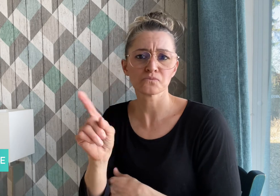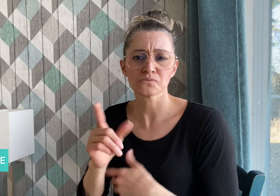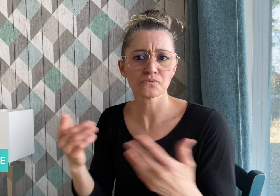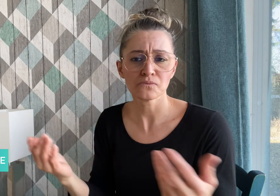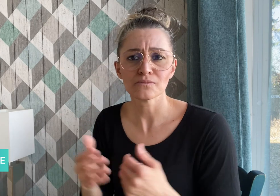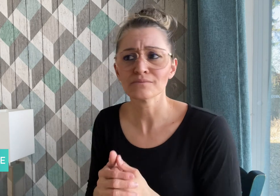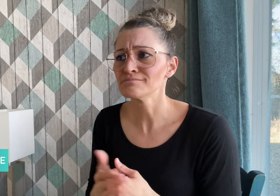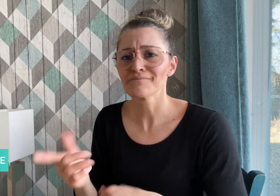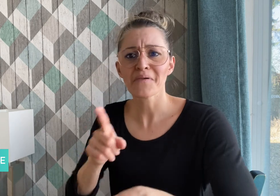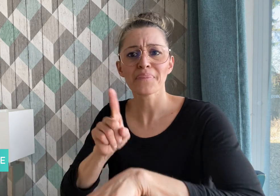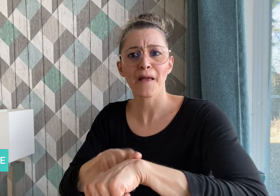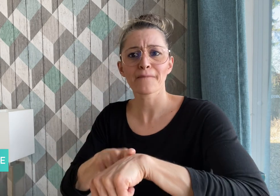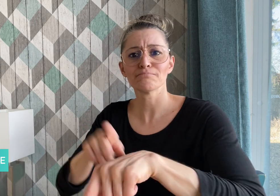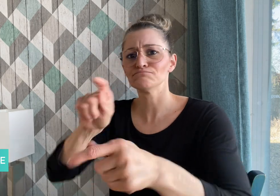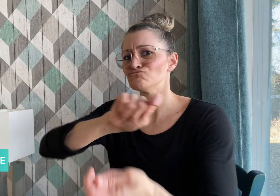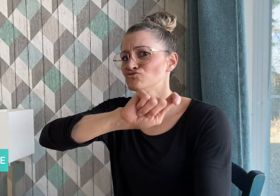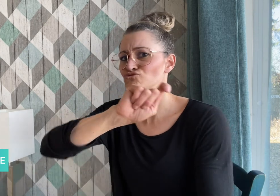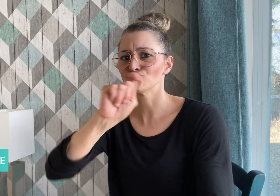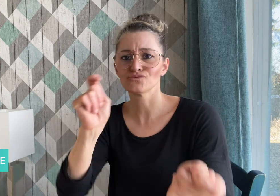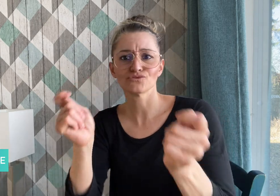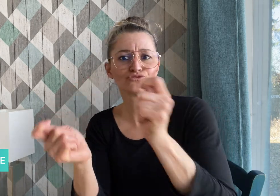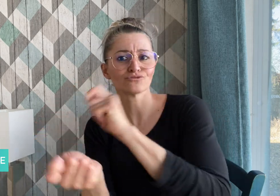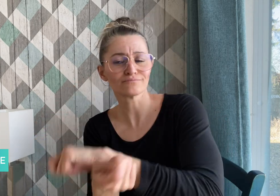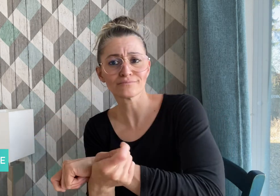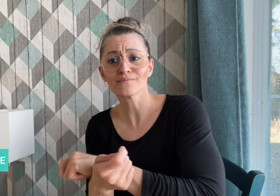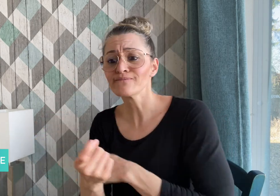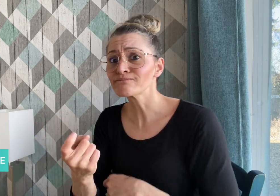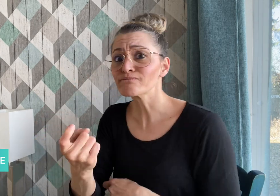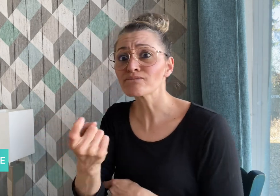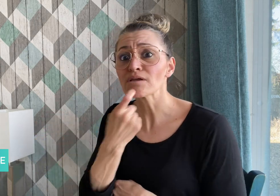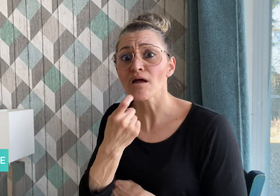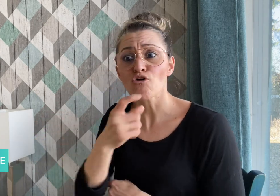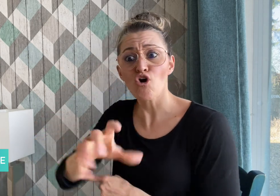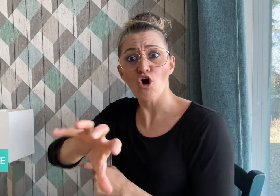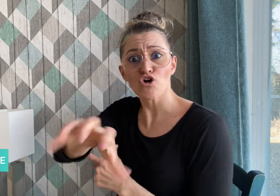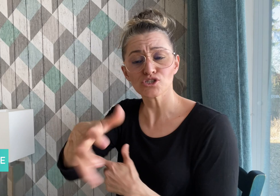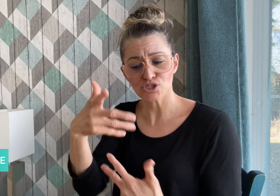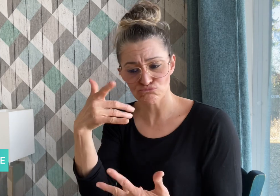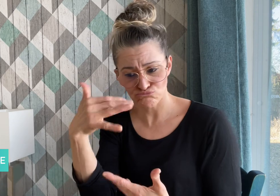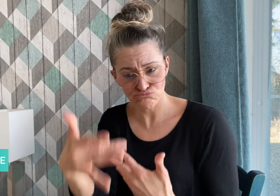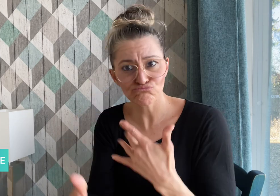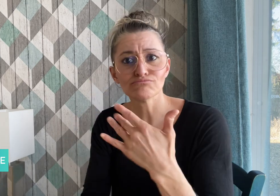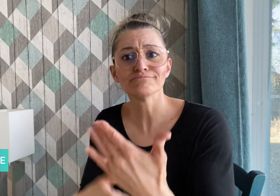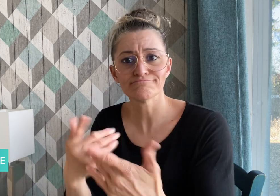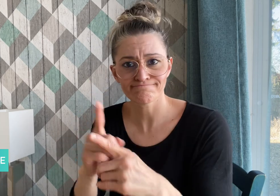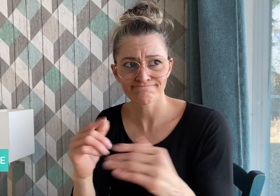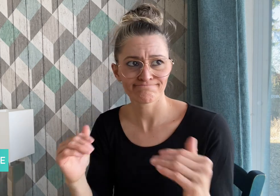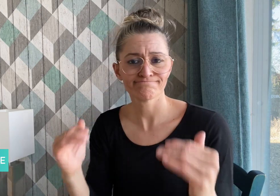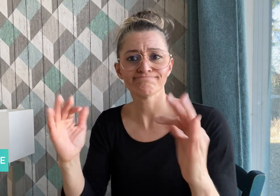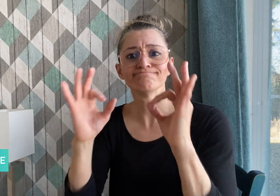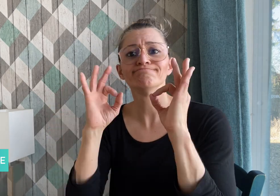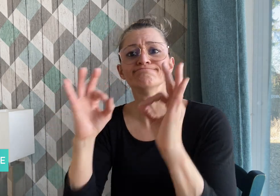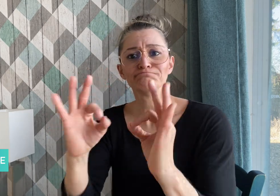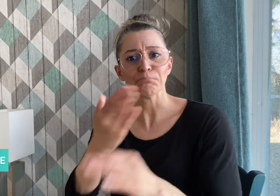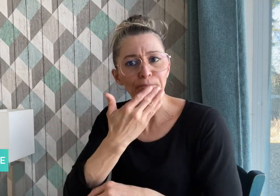as before. Times have changed. Finland is moving well